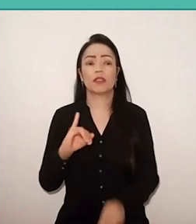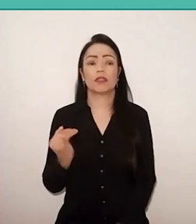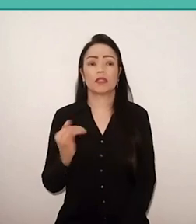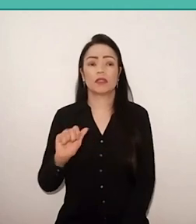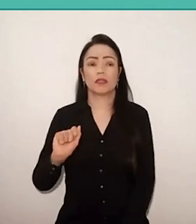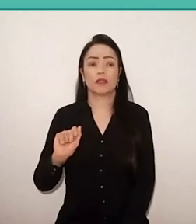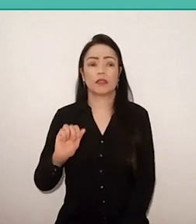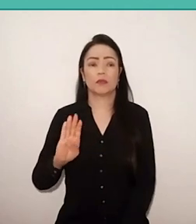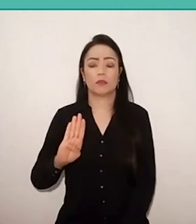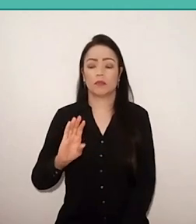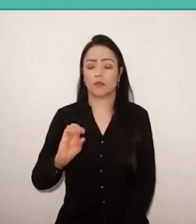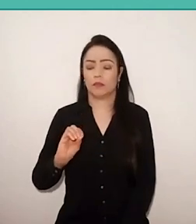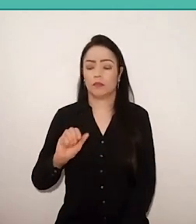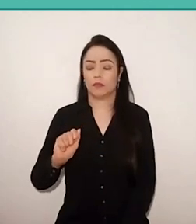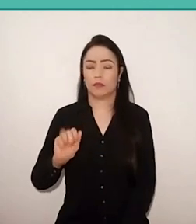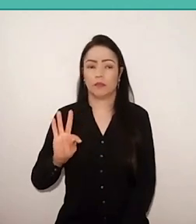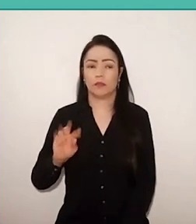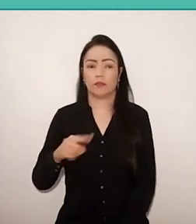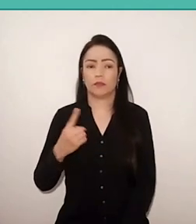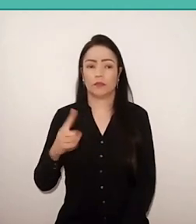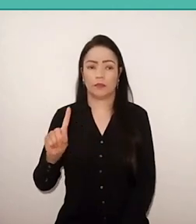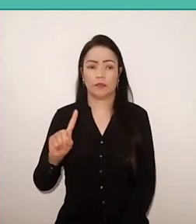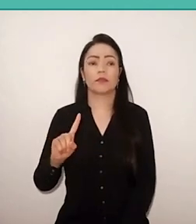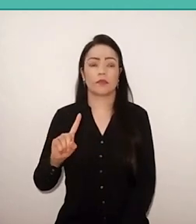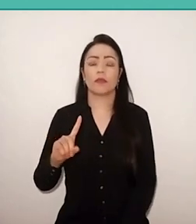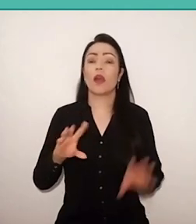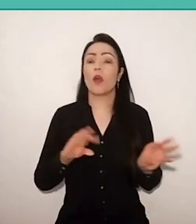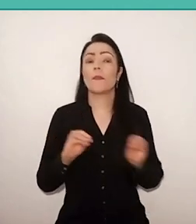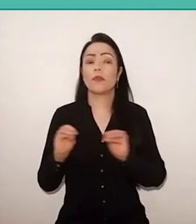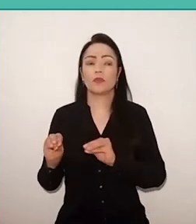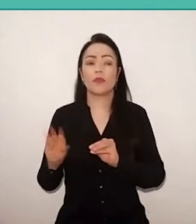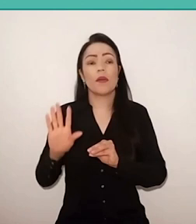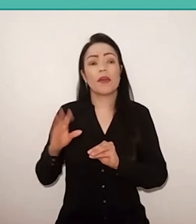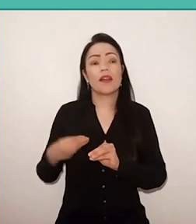very close to Recife, but that had a lower cost of living.